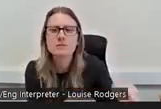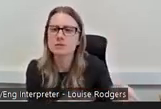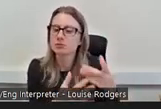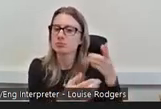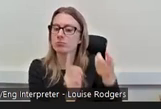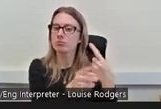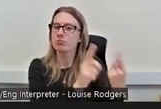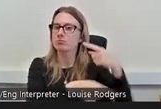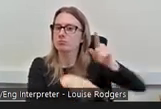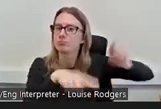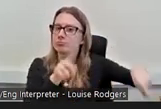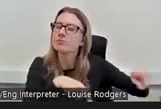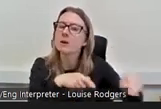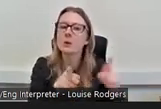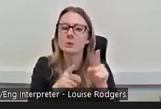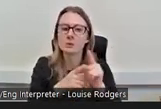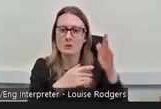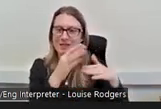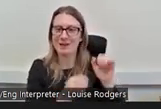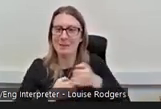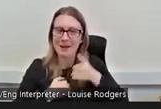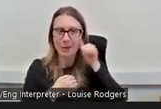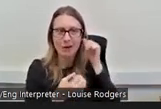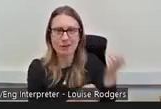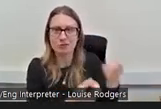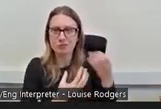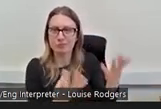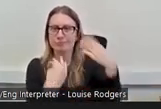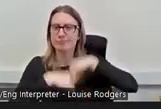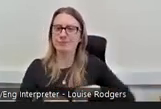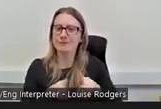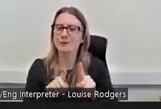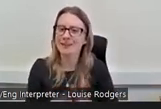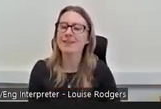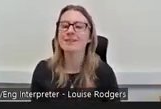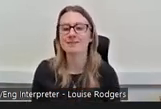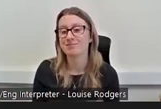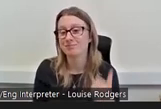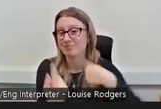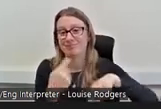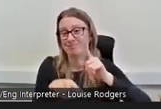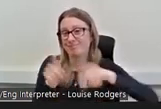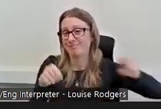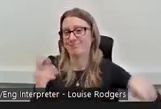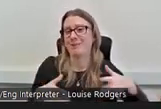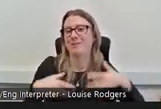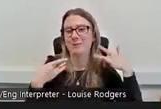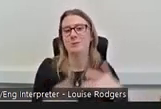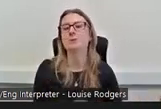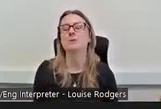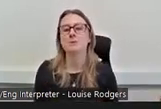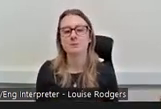it's building up my own knowledge as well because we've all got different opinions, so because I was